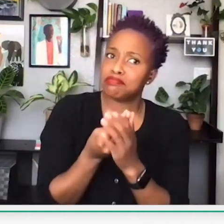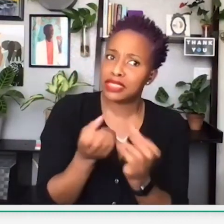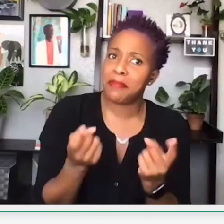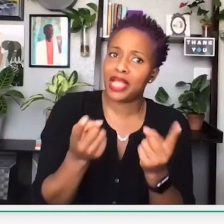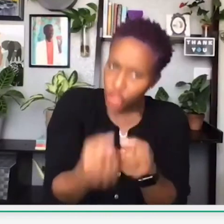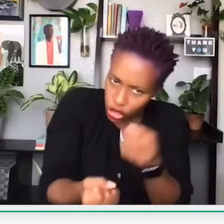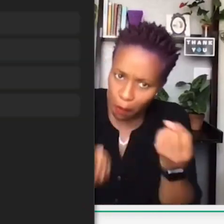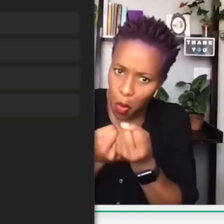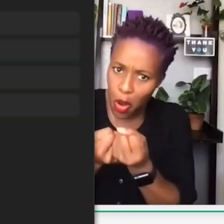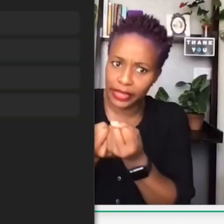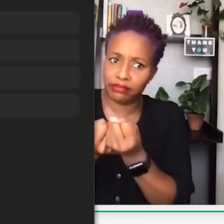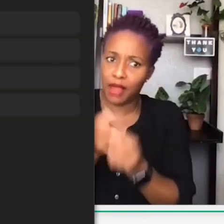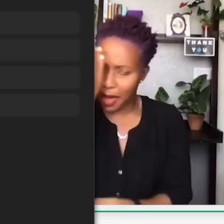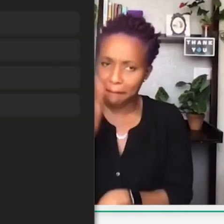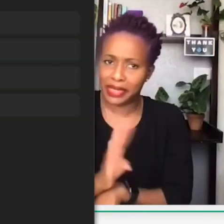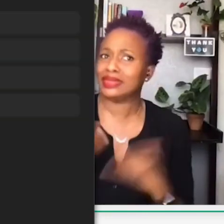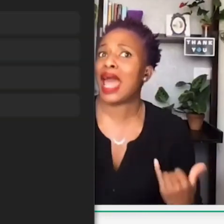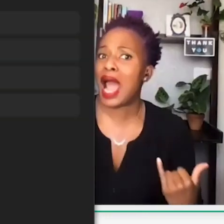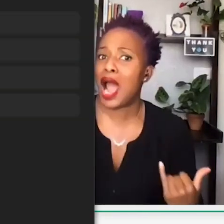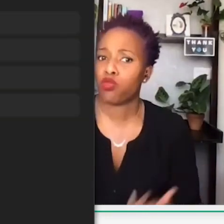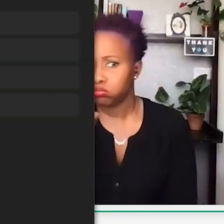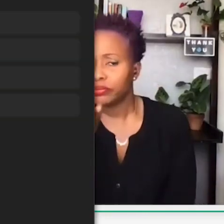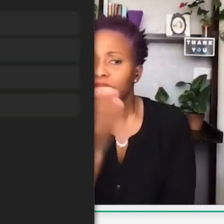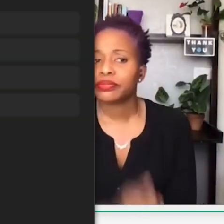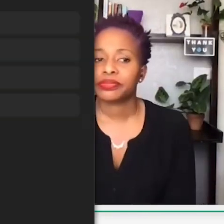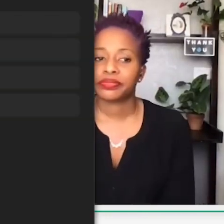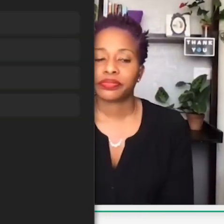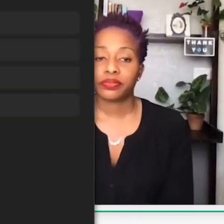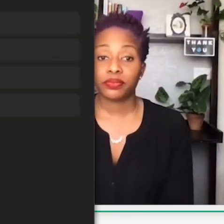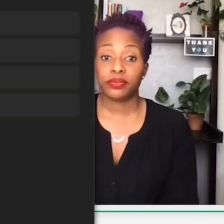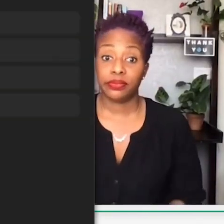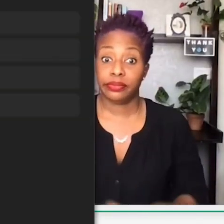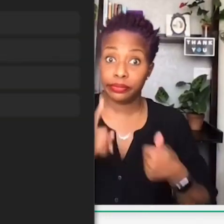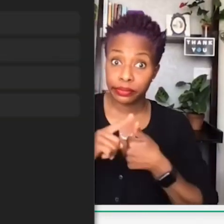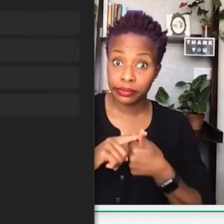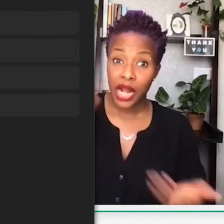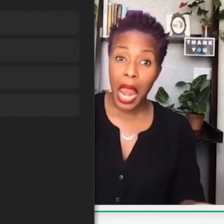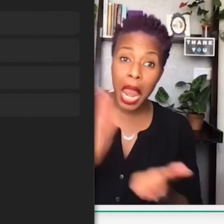How much of your money is spent supporting black businesses? Less than 25%,